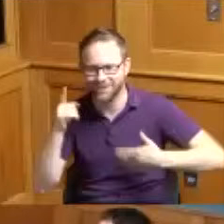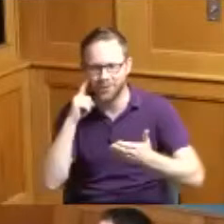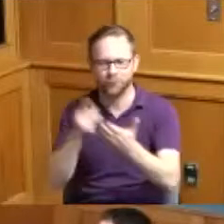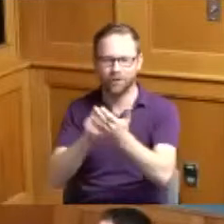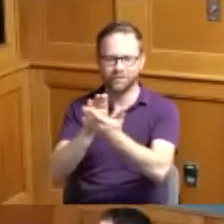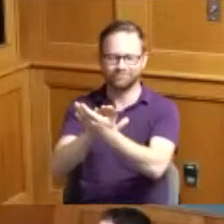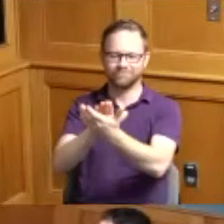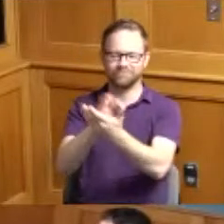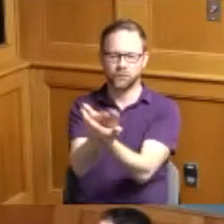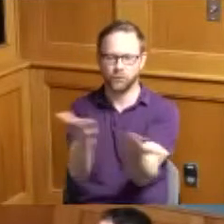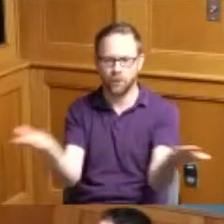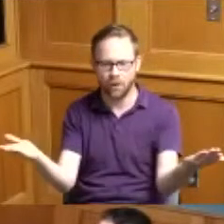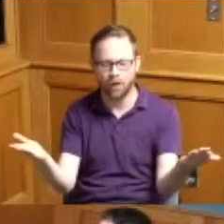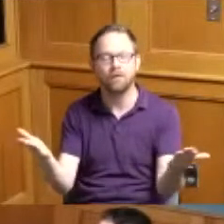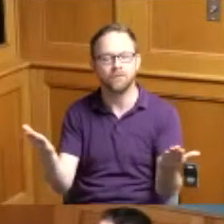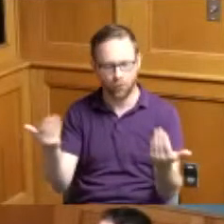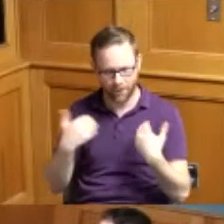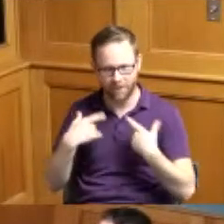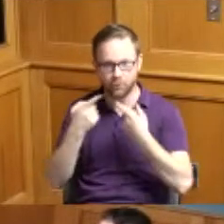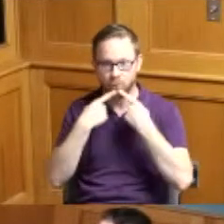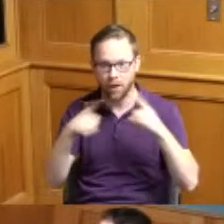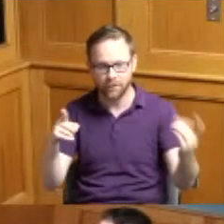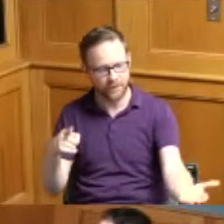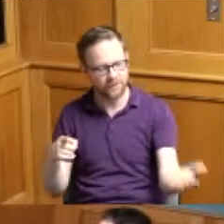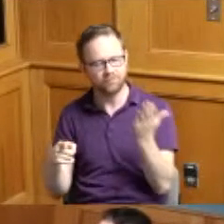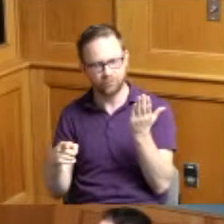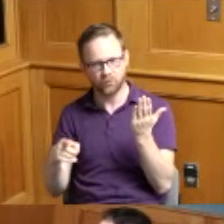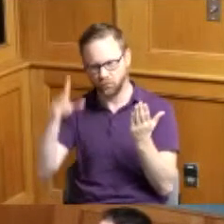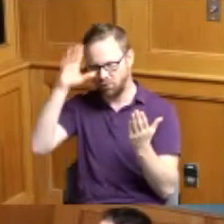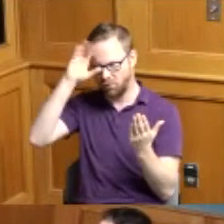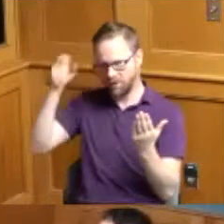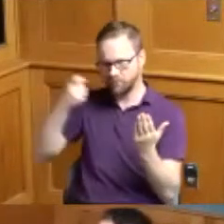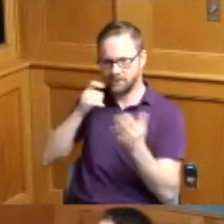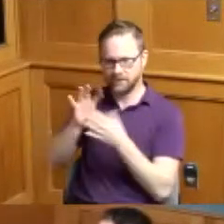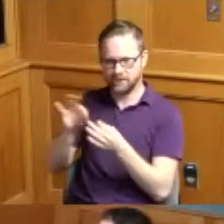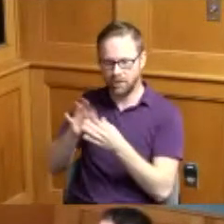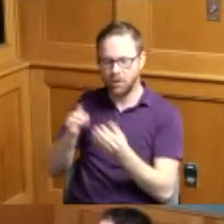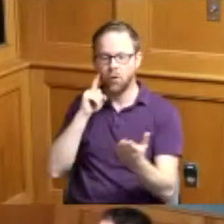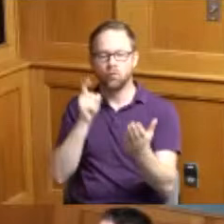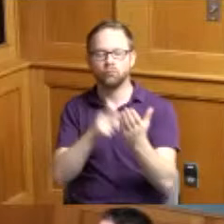so we've got a proclamation as a Commissioner Dumas said recognizing your Victory and so I'm